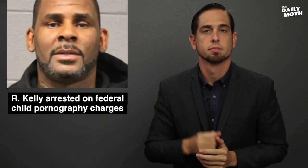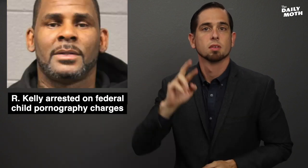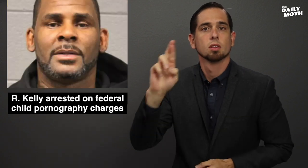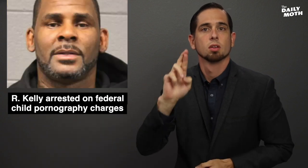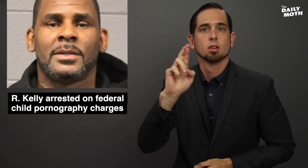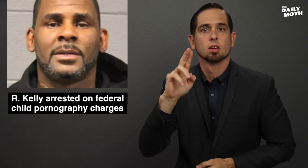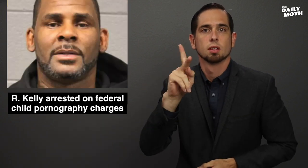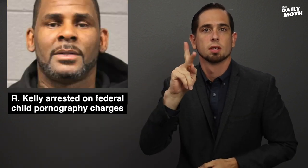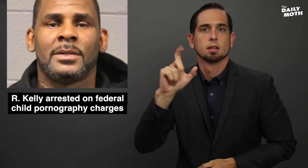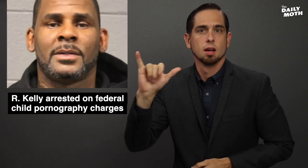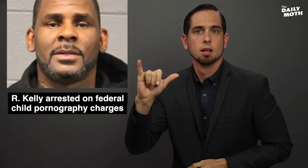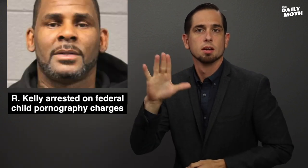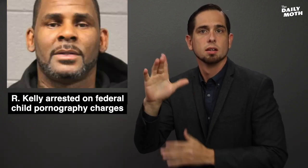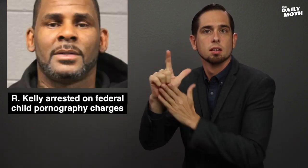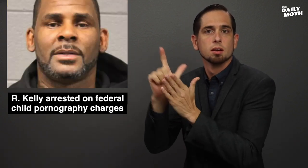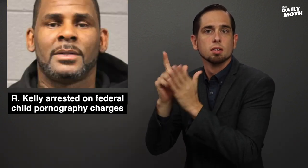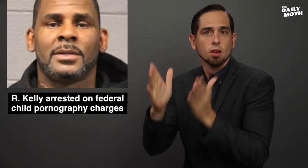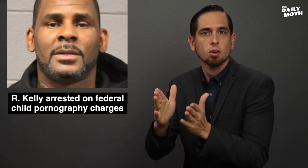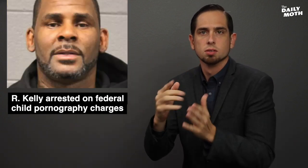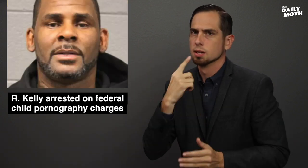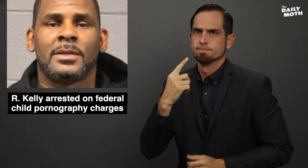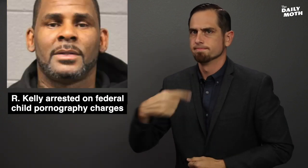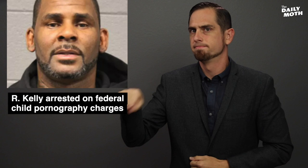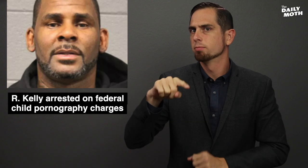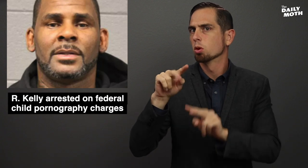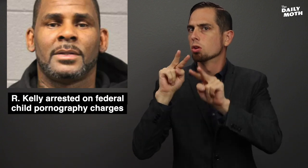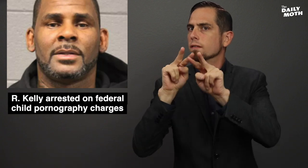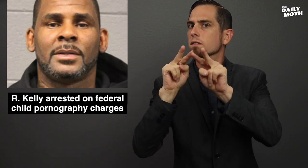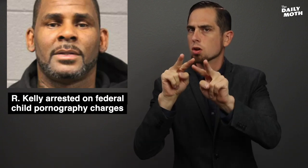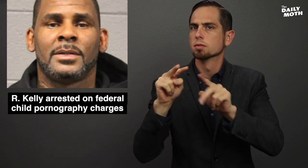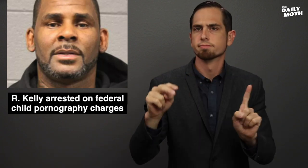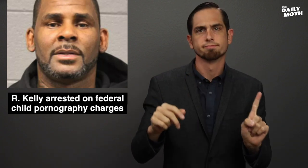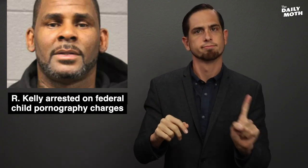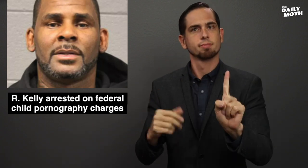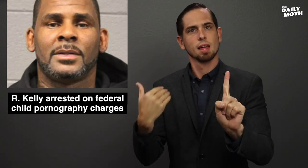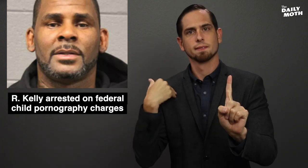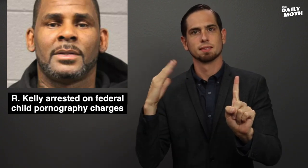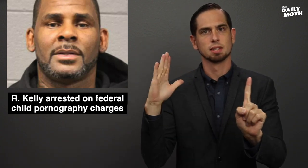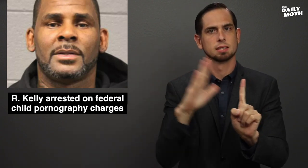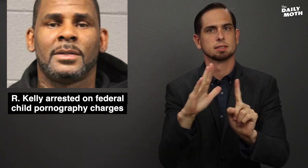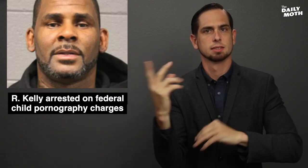R. Kelly's lawyers say they look forward to him having